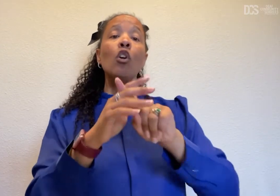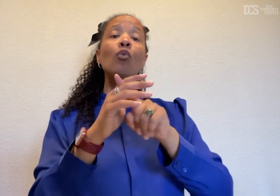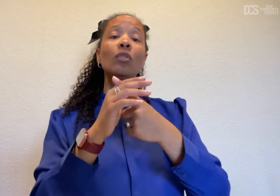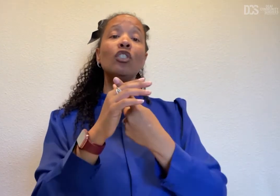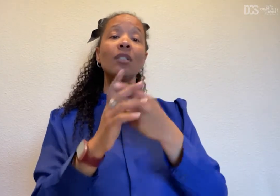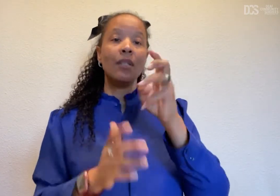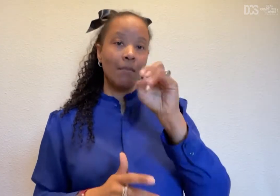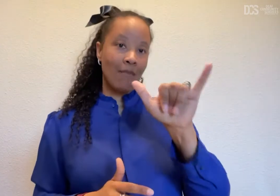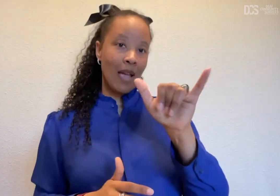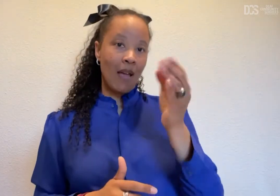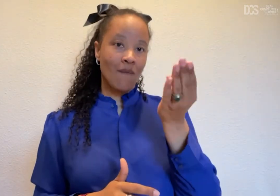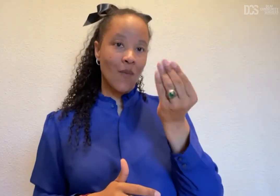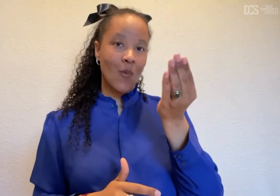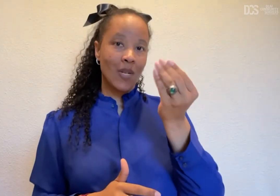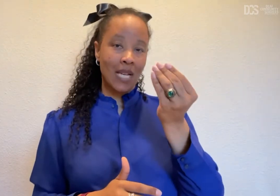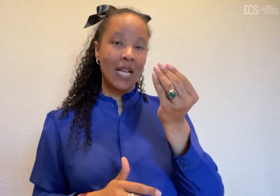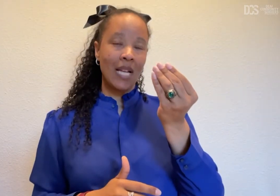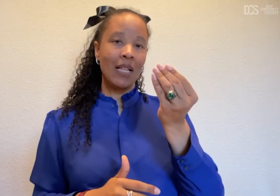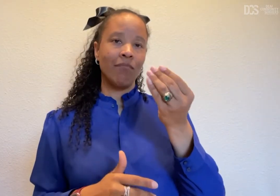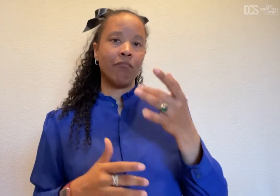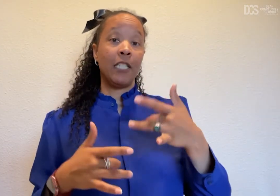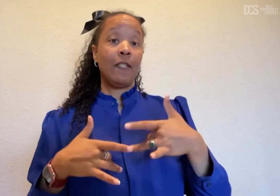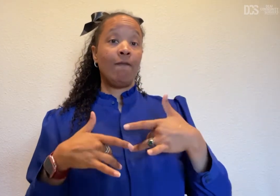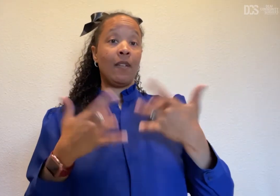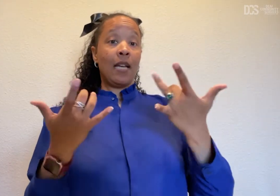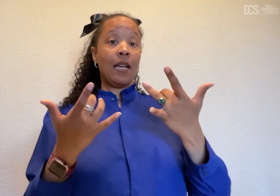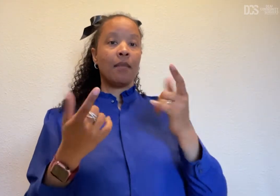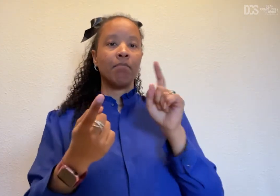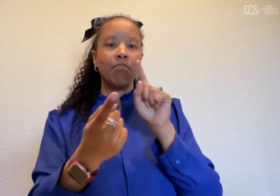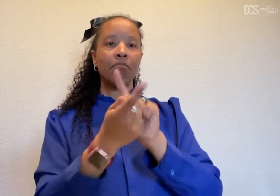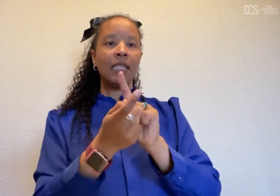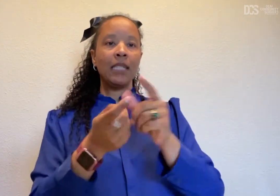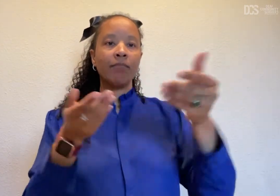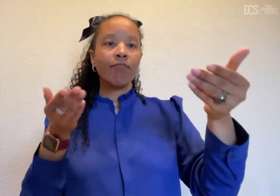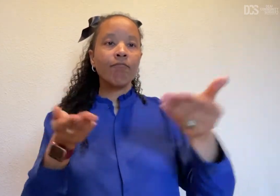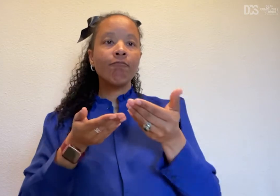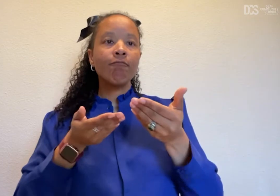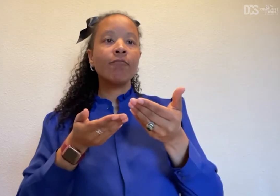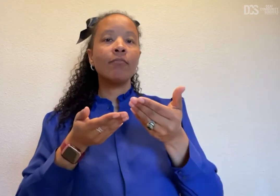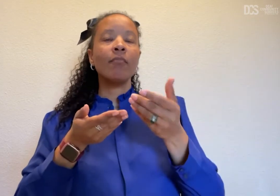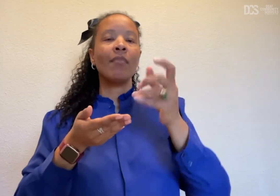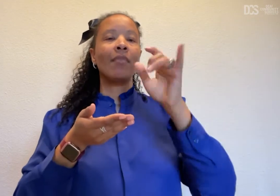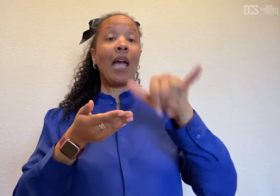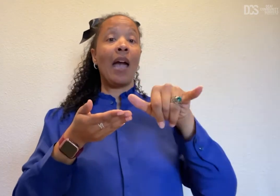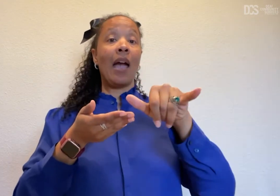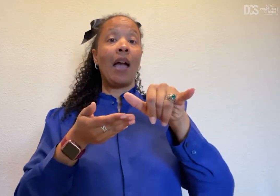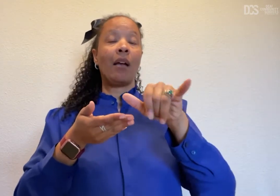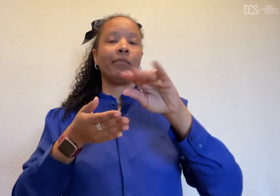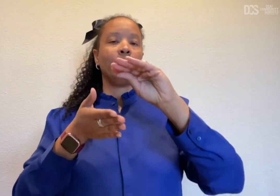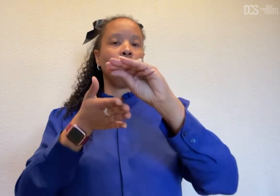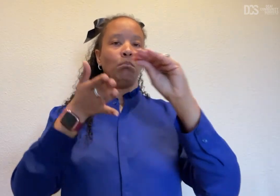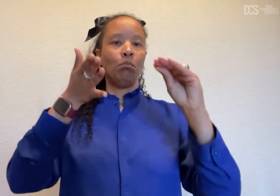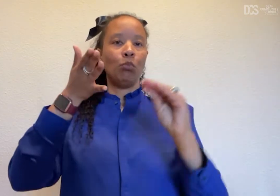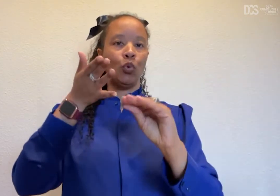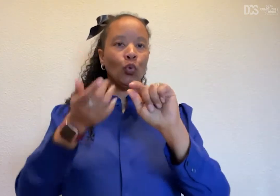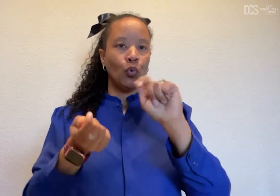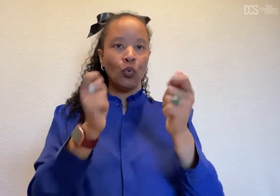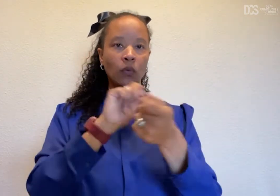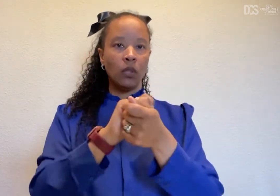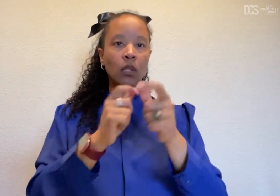Originally, May 14th was meet and greet event, this event has been changed